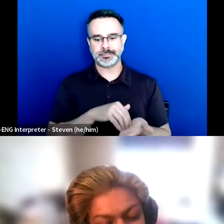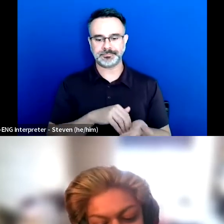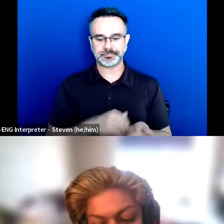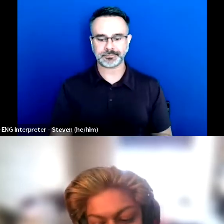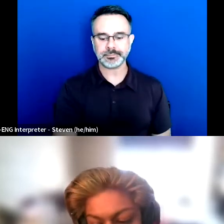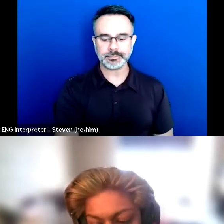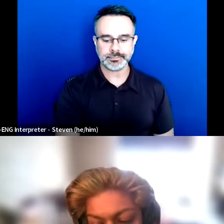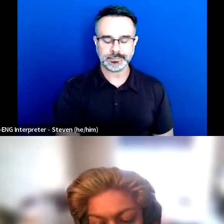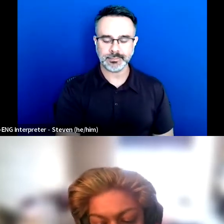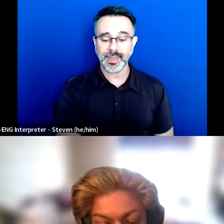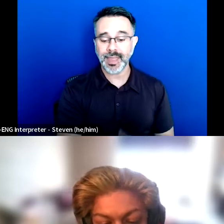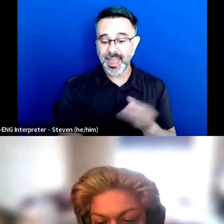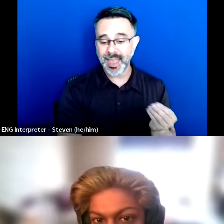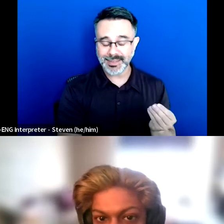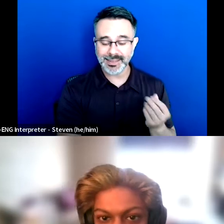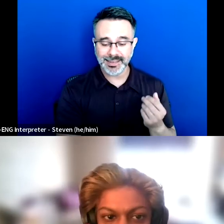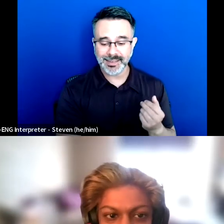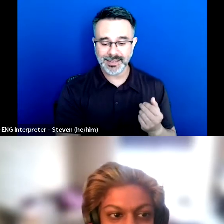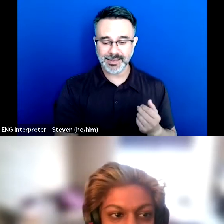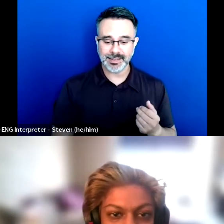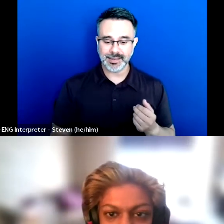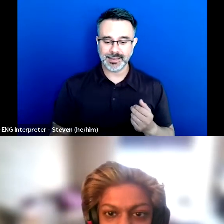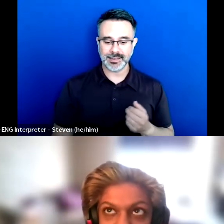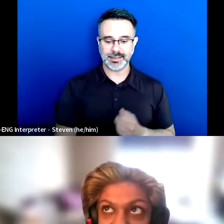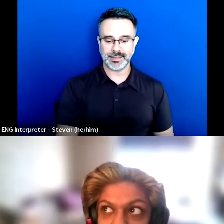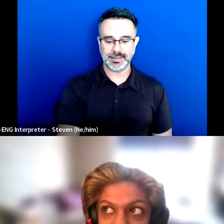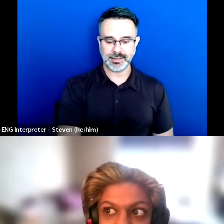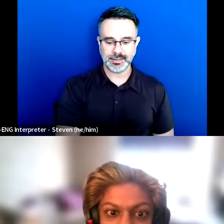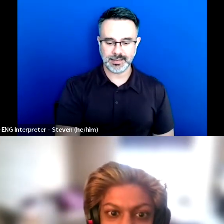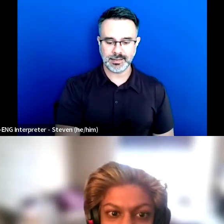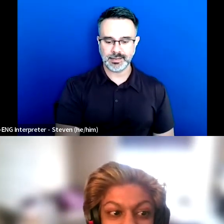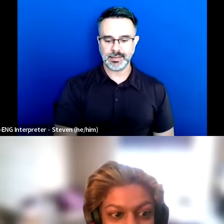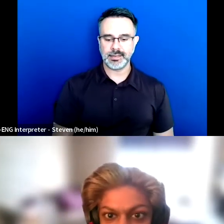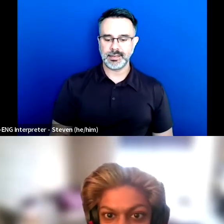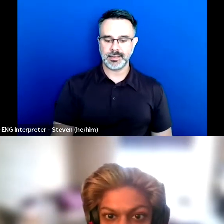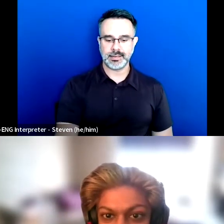And once I started doing that, I ended up getting connected to Kate Welsh